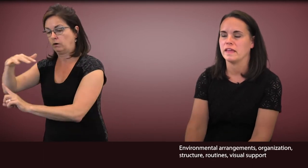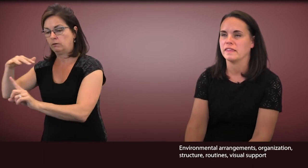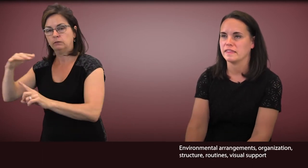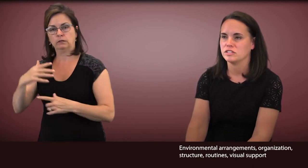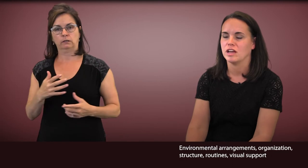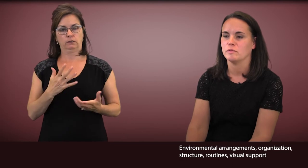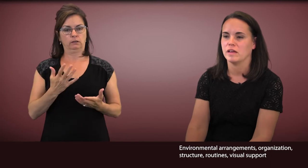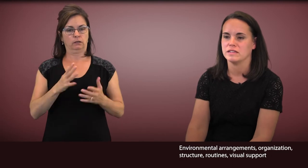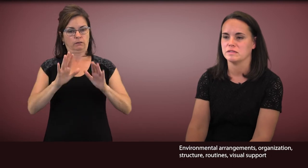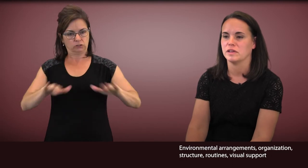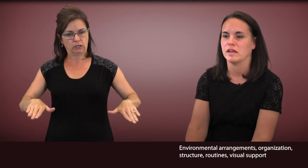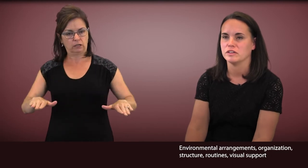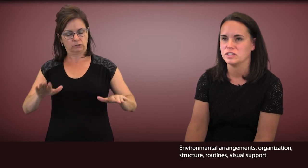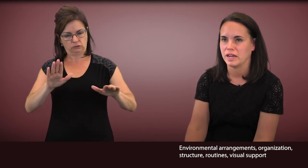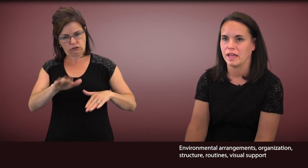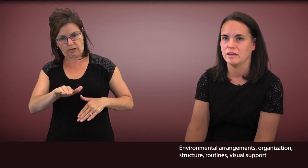something that the child with autism can understand.